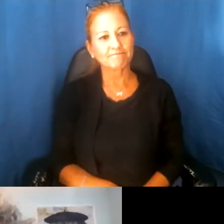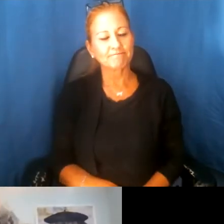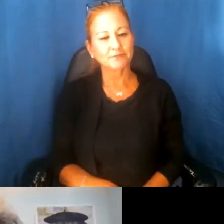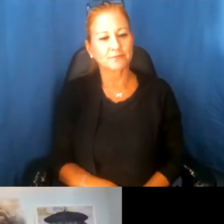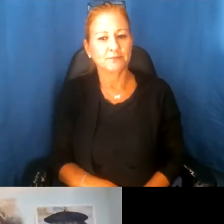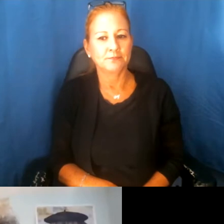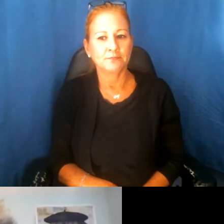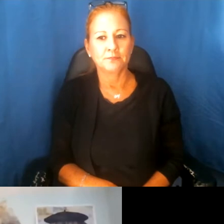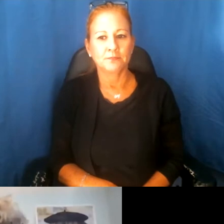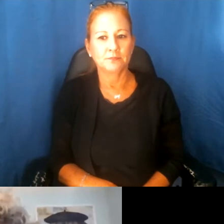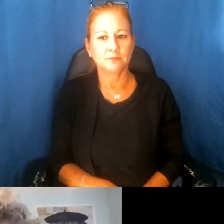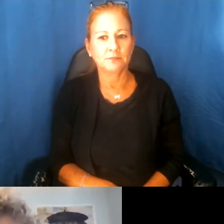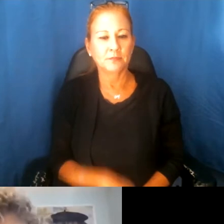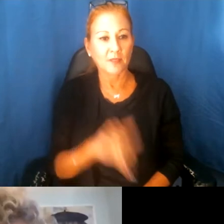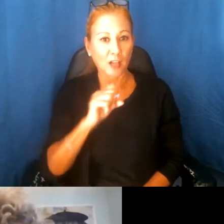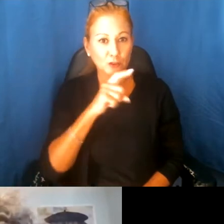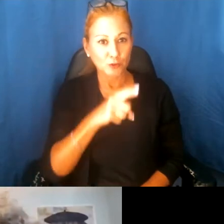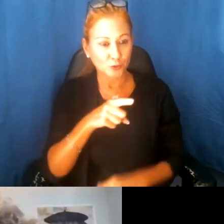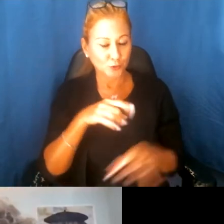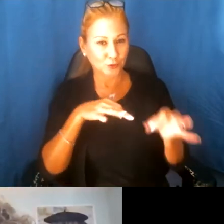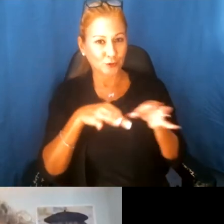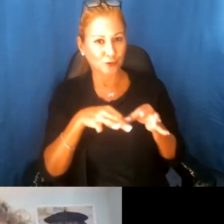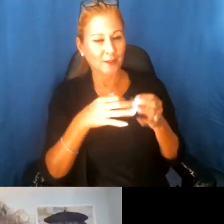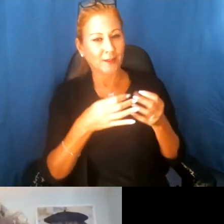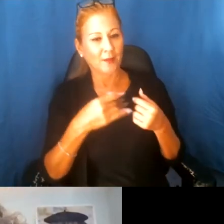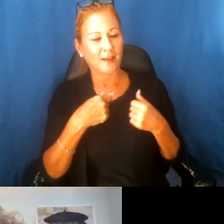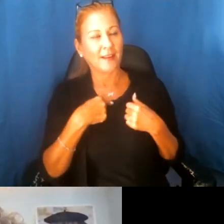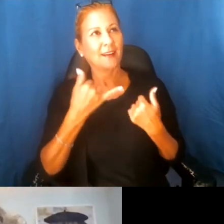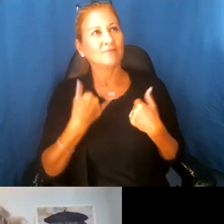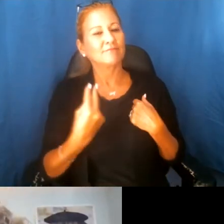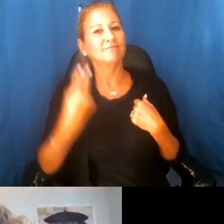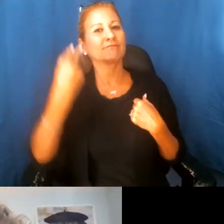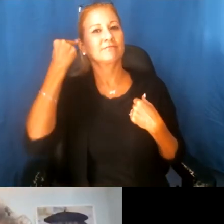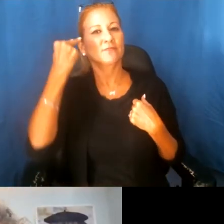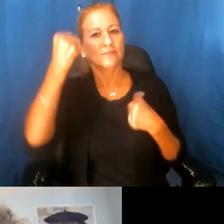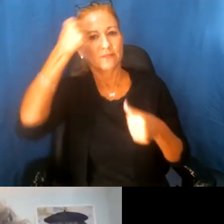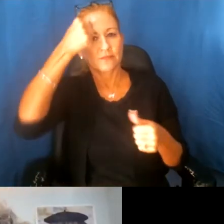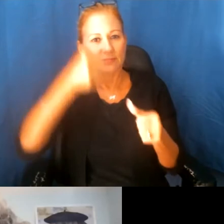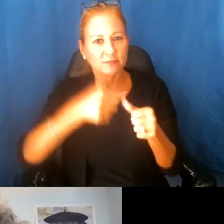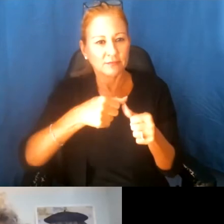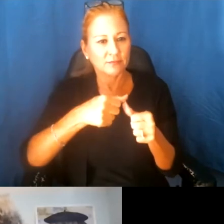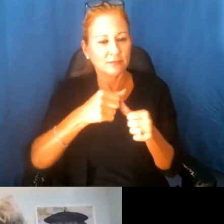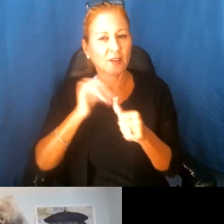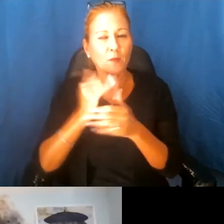As you're describing that I, I actually remember the moment when somebody said to me,